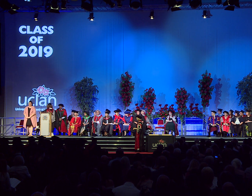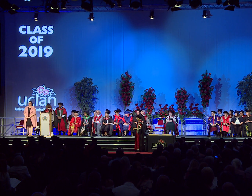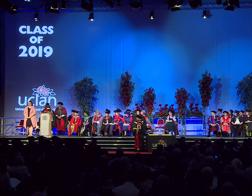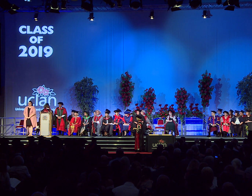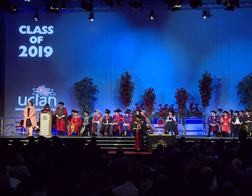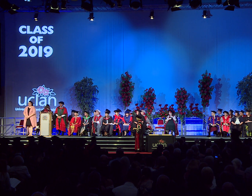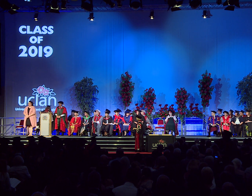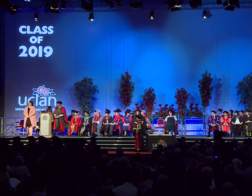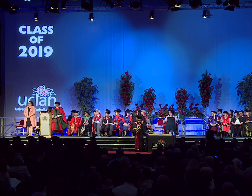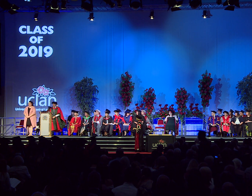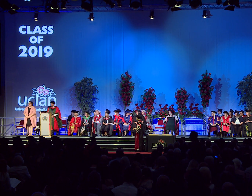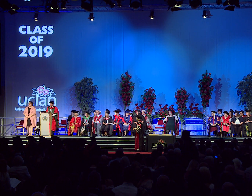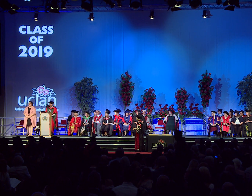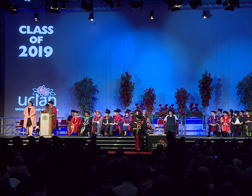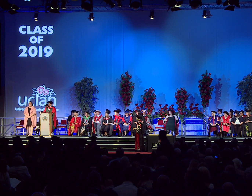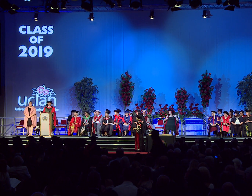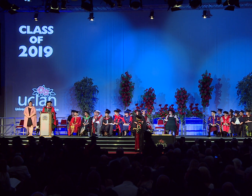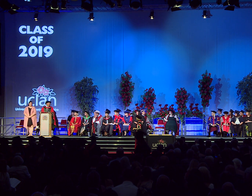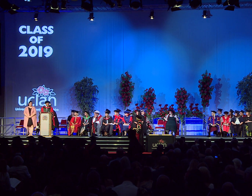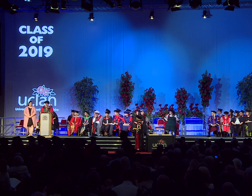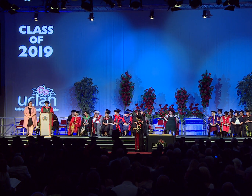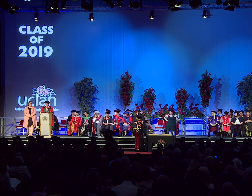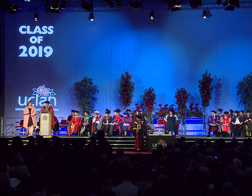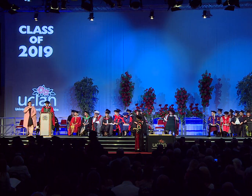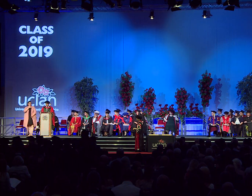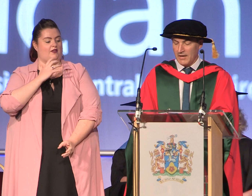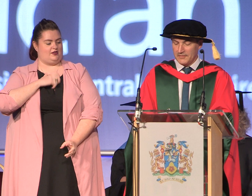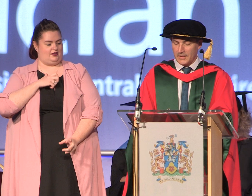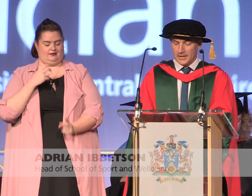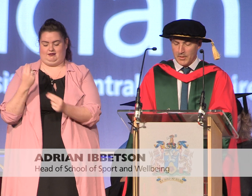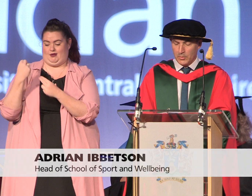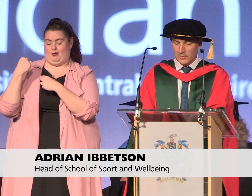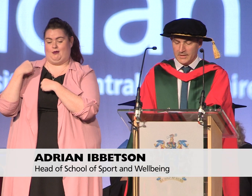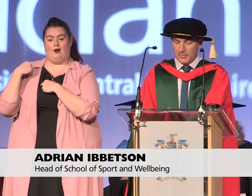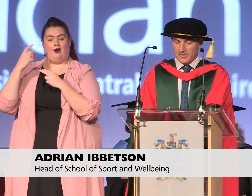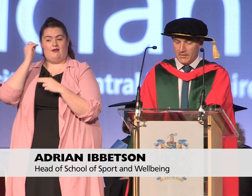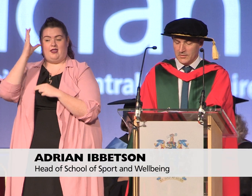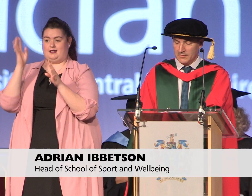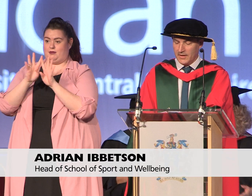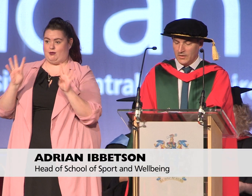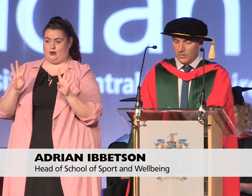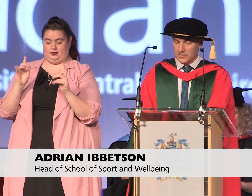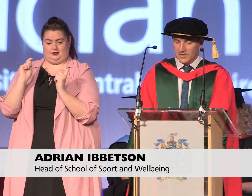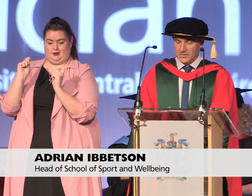Vice-chancellor on behalf of the academic board I present those who have gained awards in the